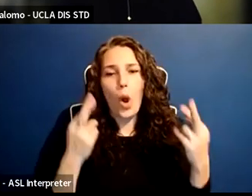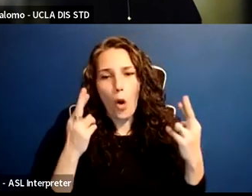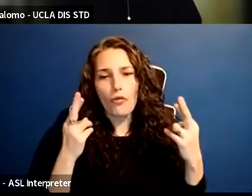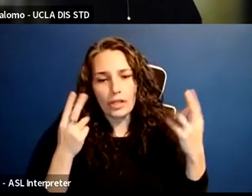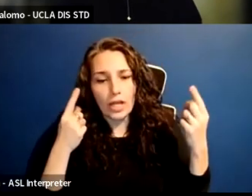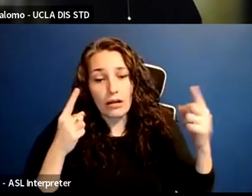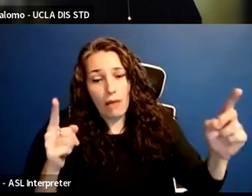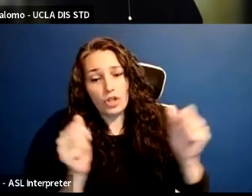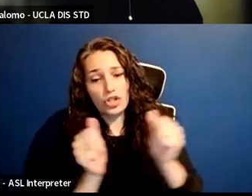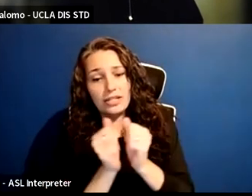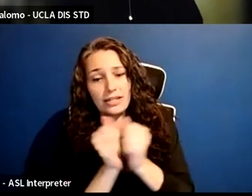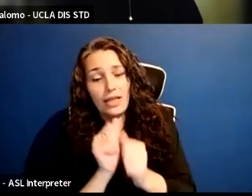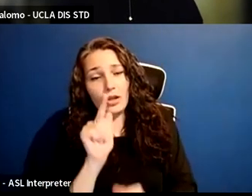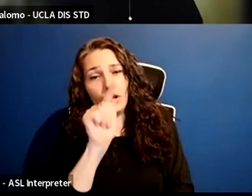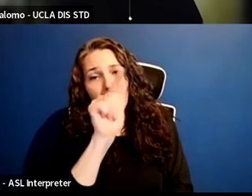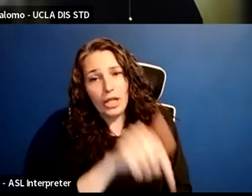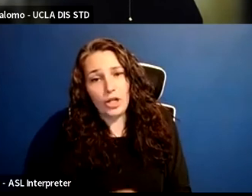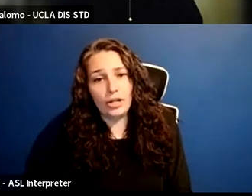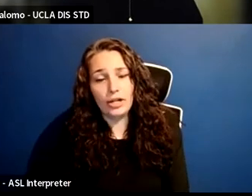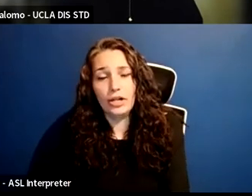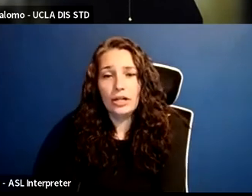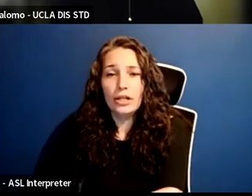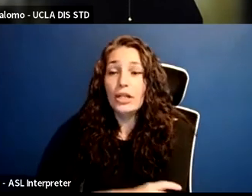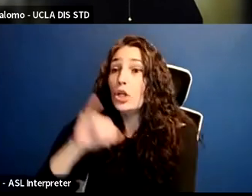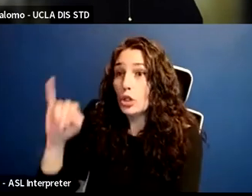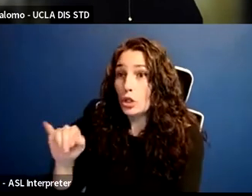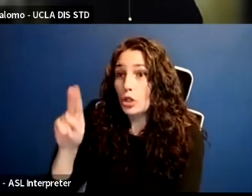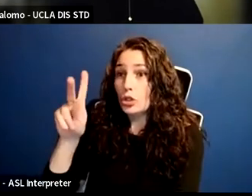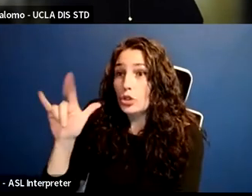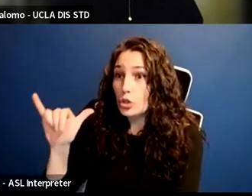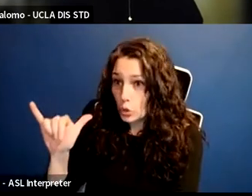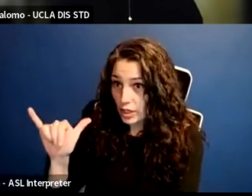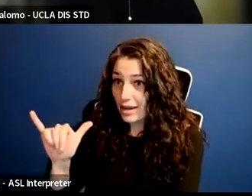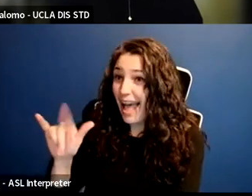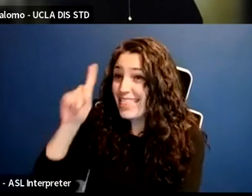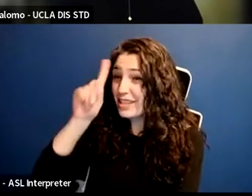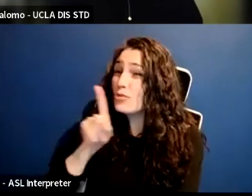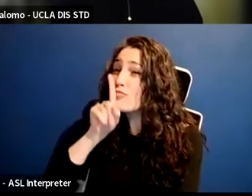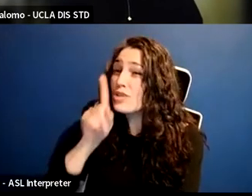I mean, I think it's very important that UCLA